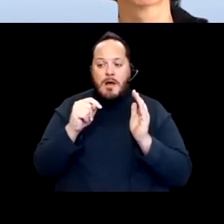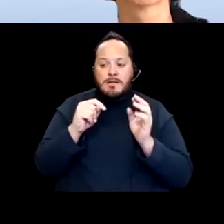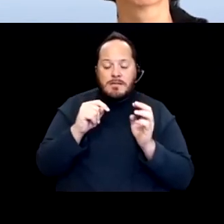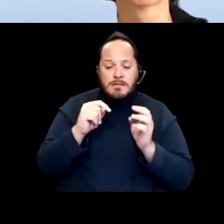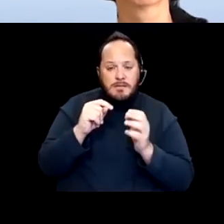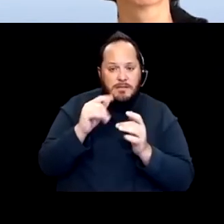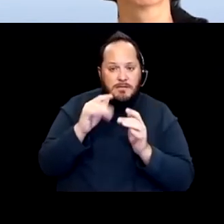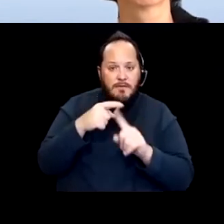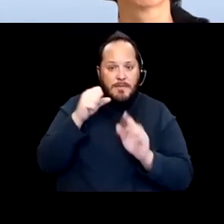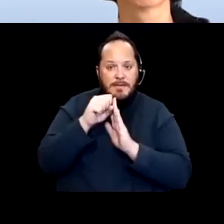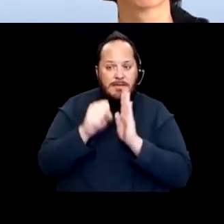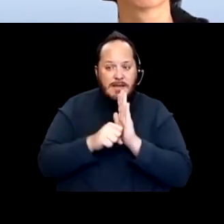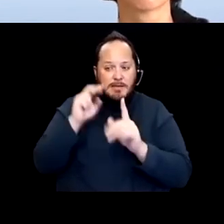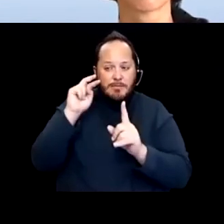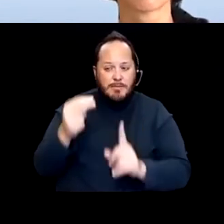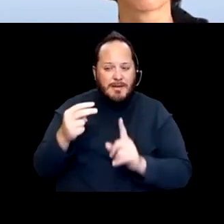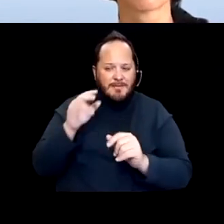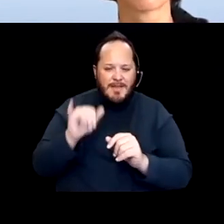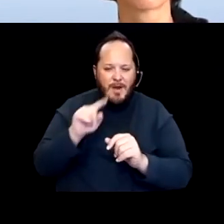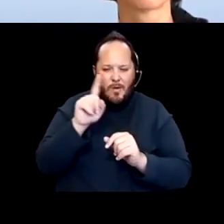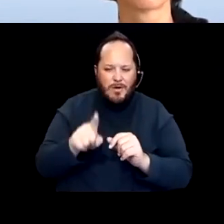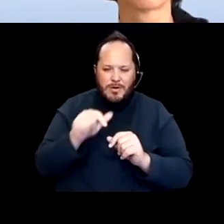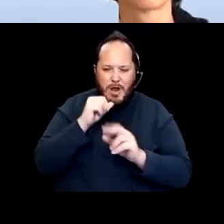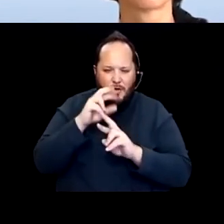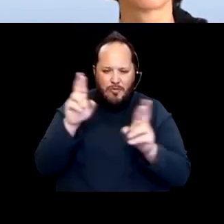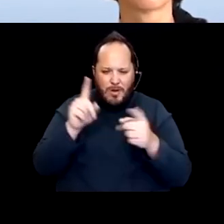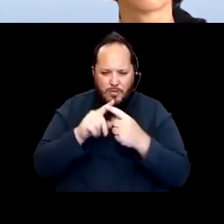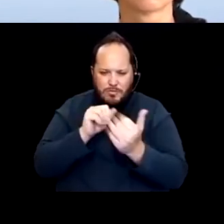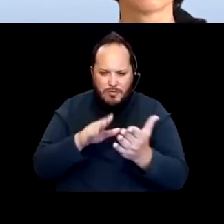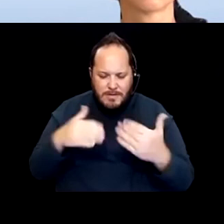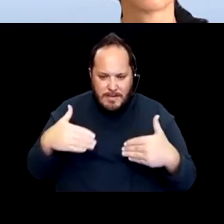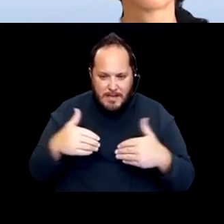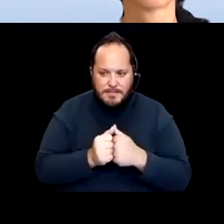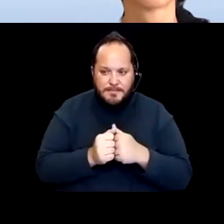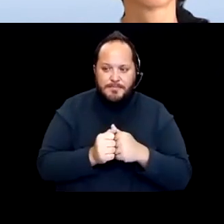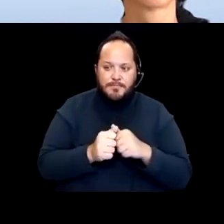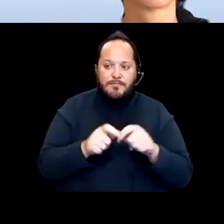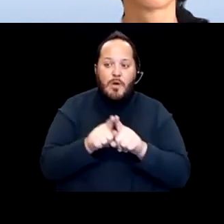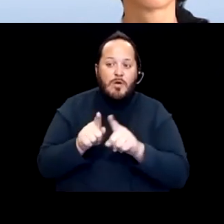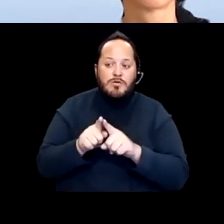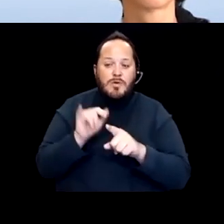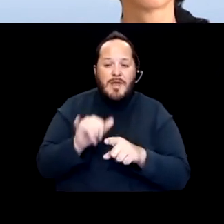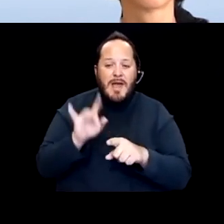that question's not right yet. Also I've heard a lot of talk just about the 80% number Denny that you talked about.